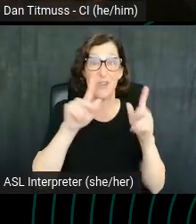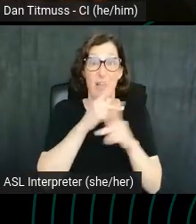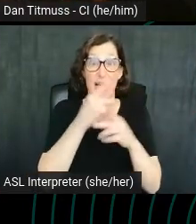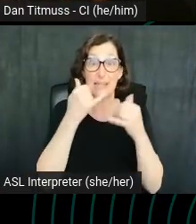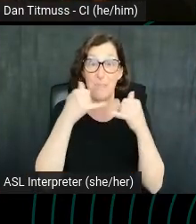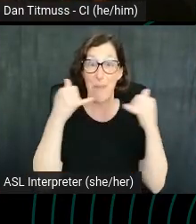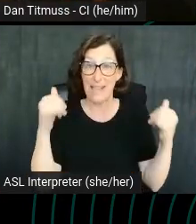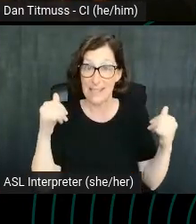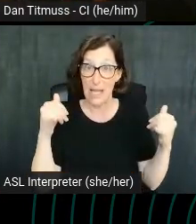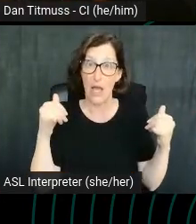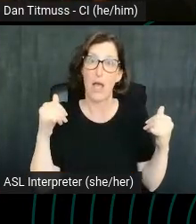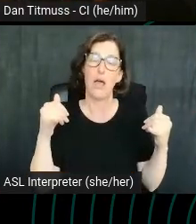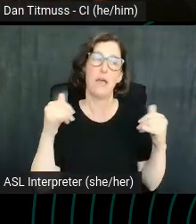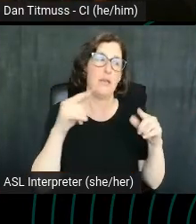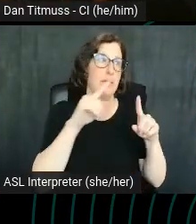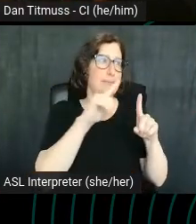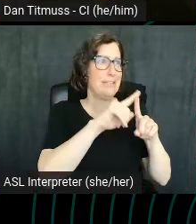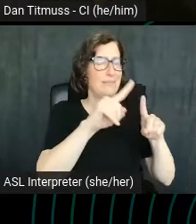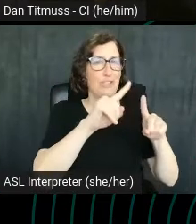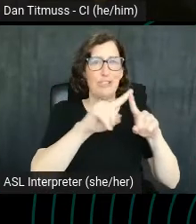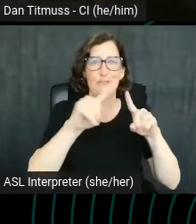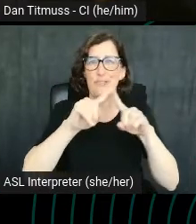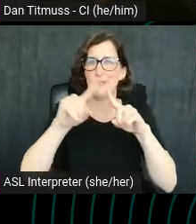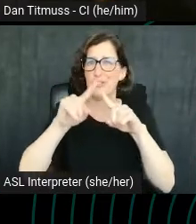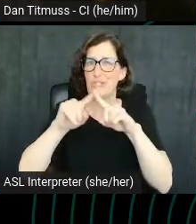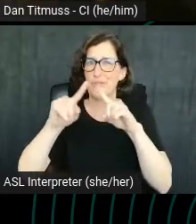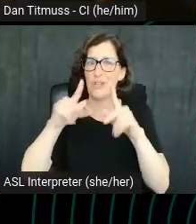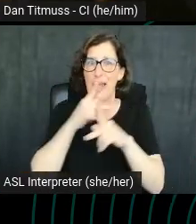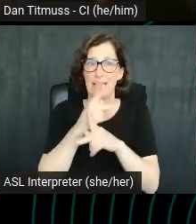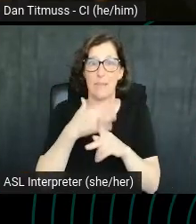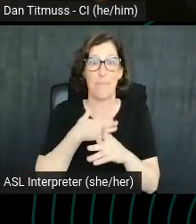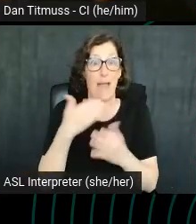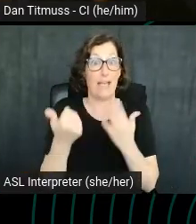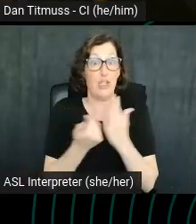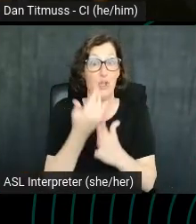from tagliatelle to cavatelli to my new favorite, which is this one garganelli.